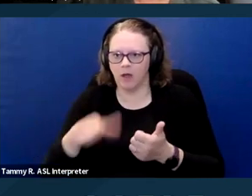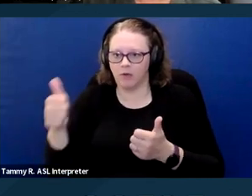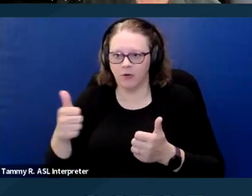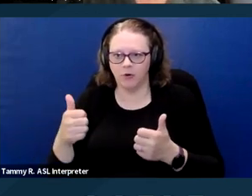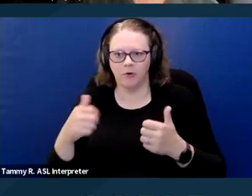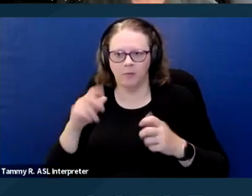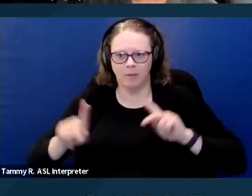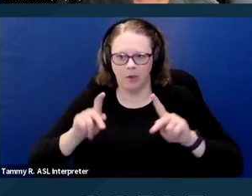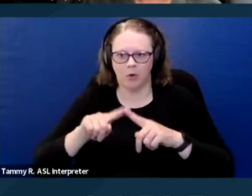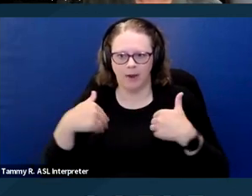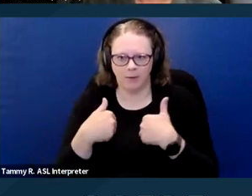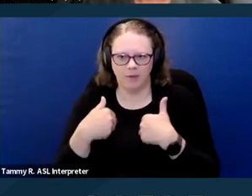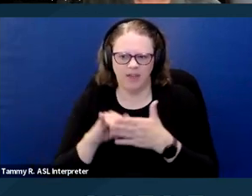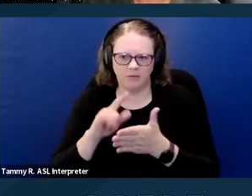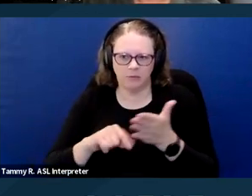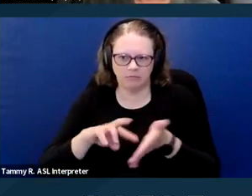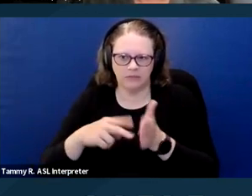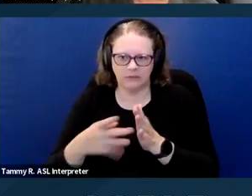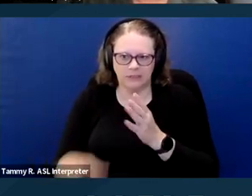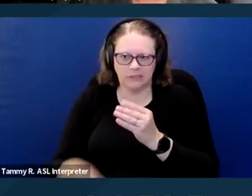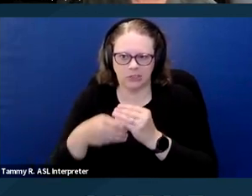accommodations we're talking about. Next slide please.